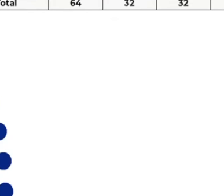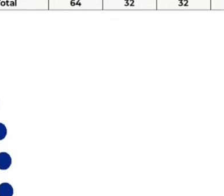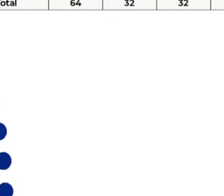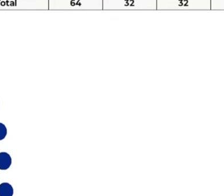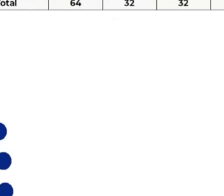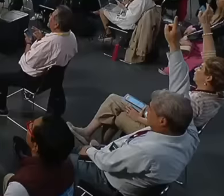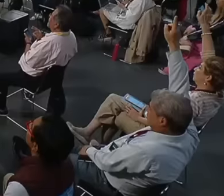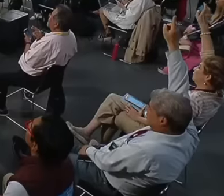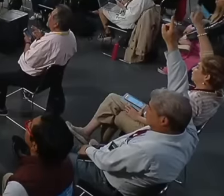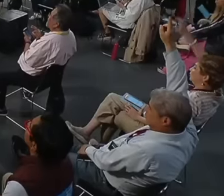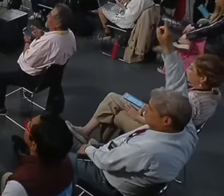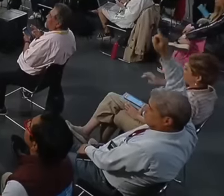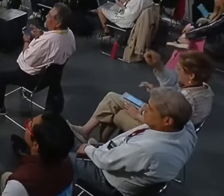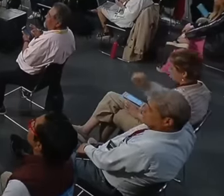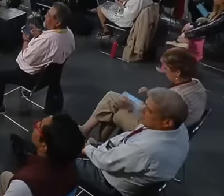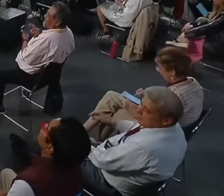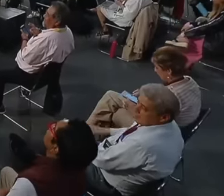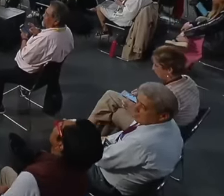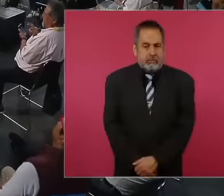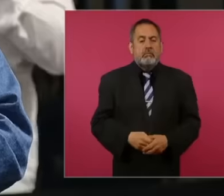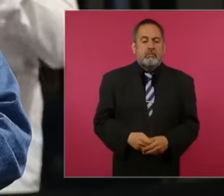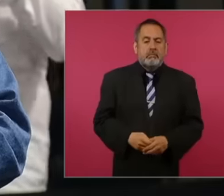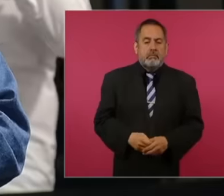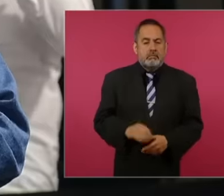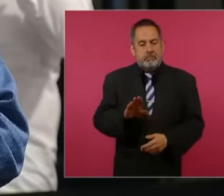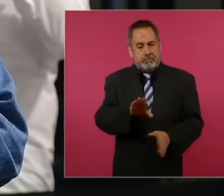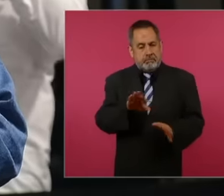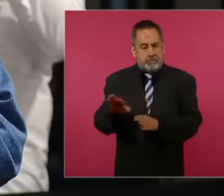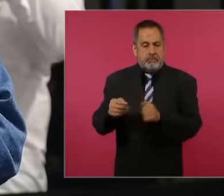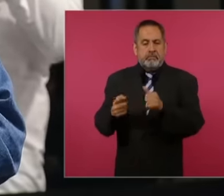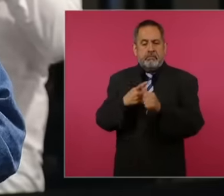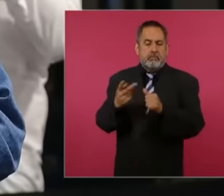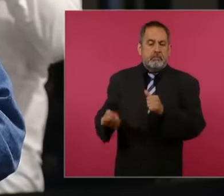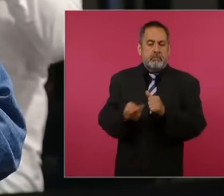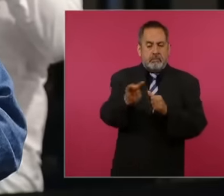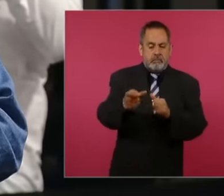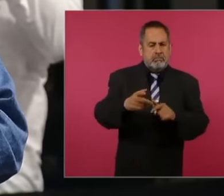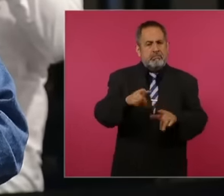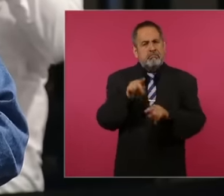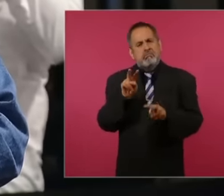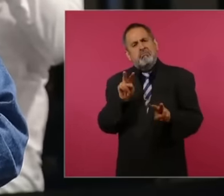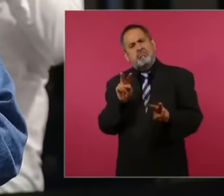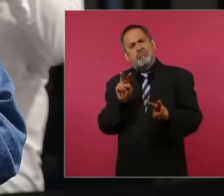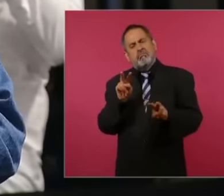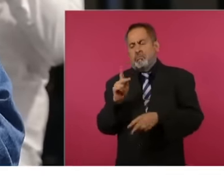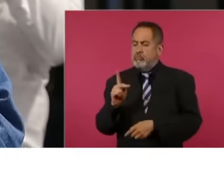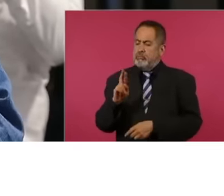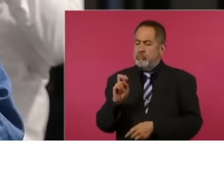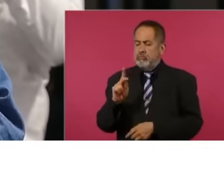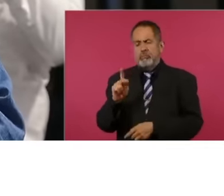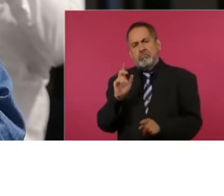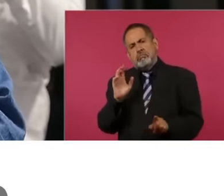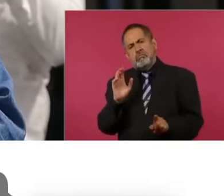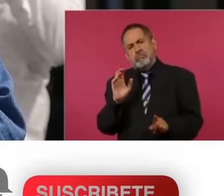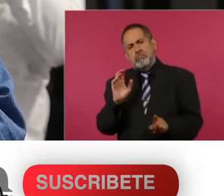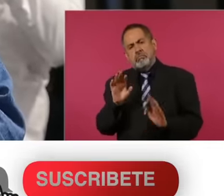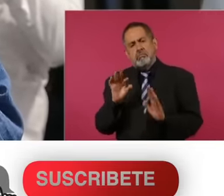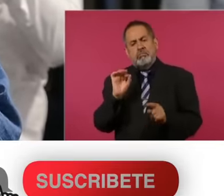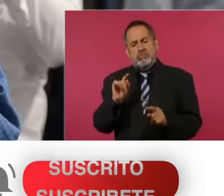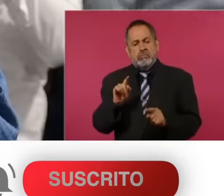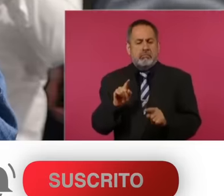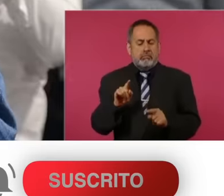Ah well After listening precisely the prep comes up with the phrase of cyclical history and